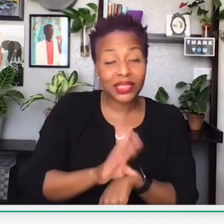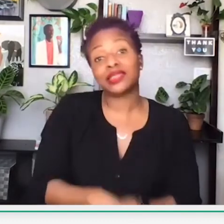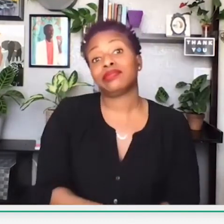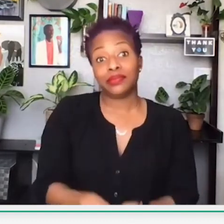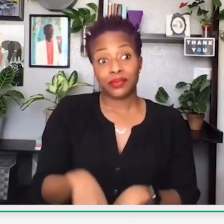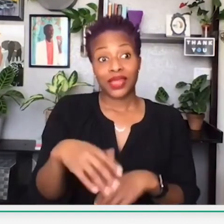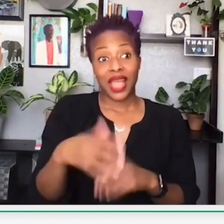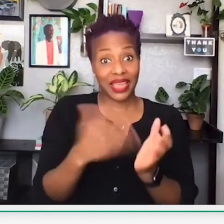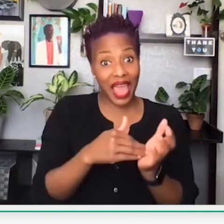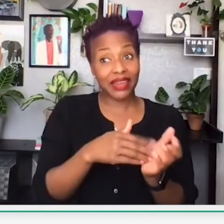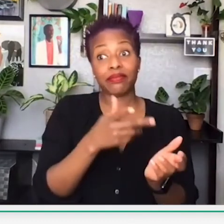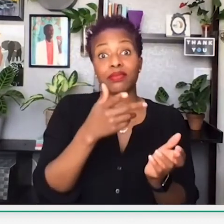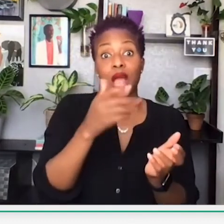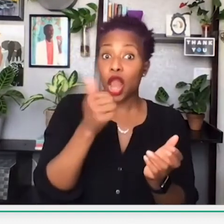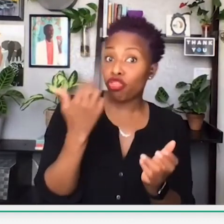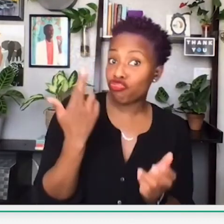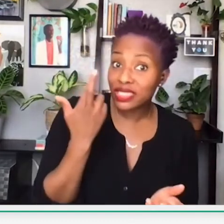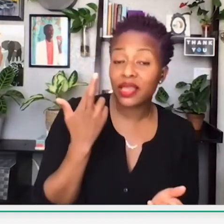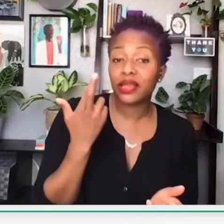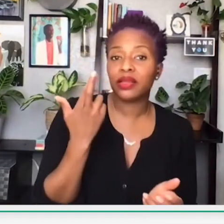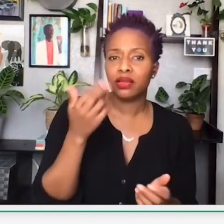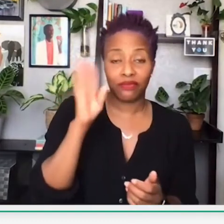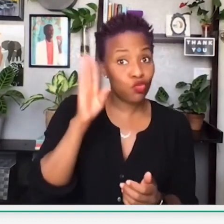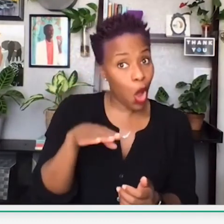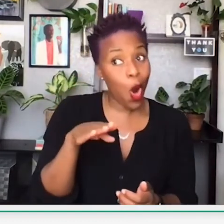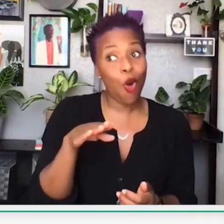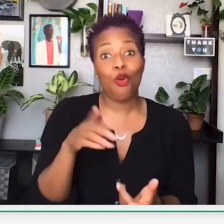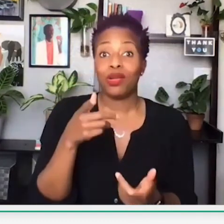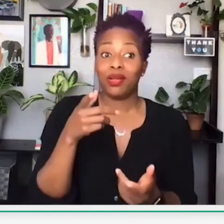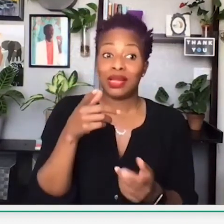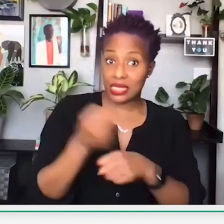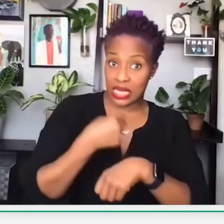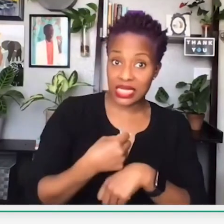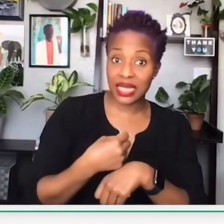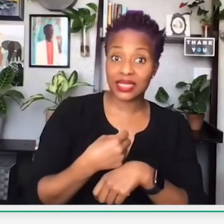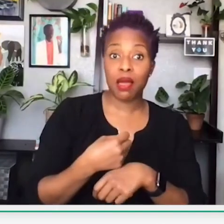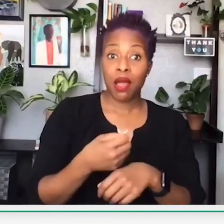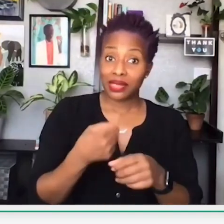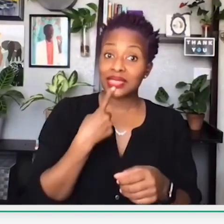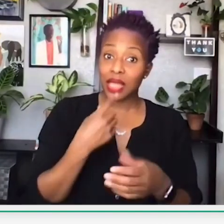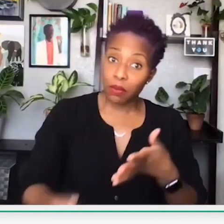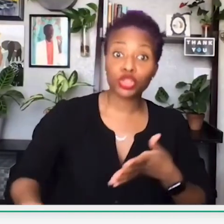survive was because either their finances were low or exhausted.